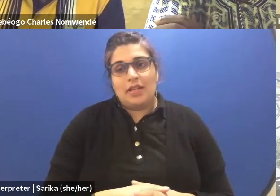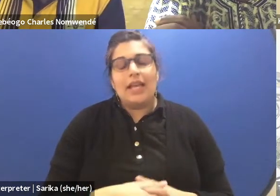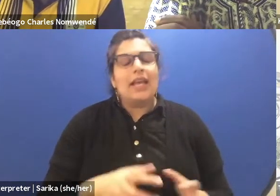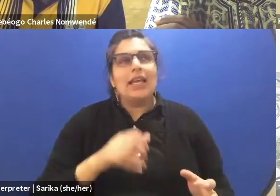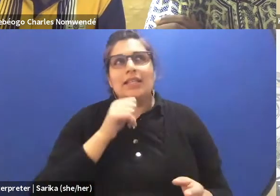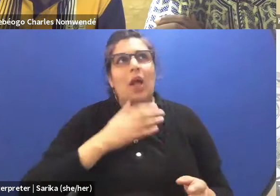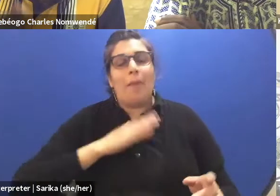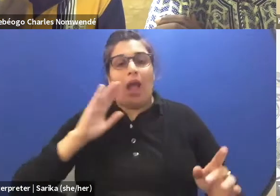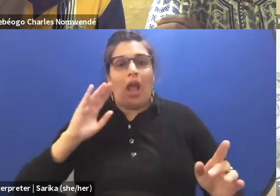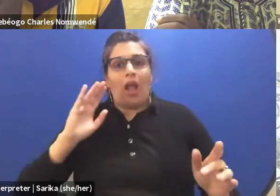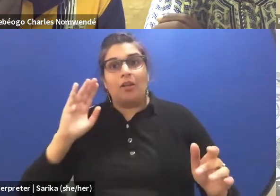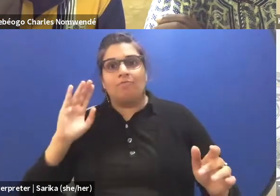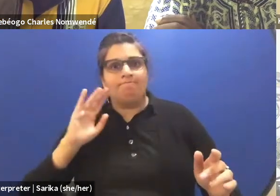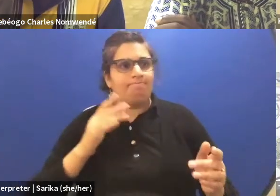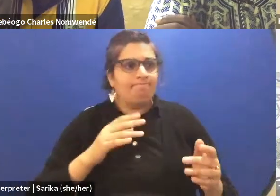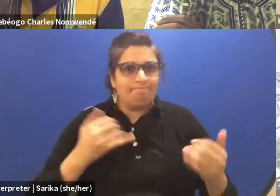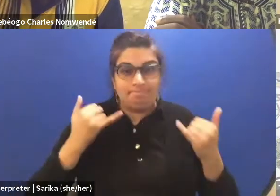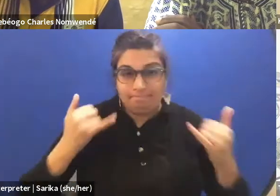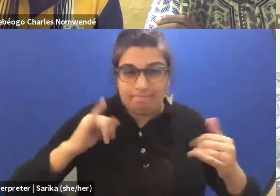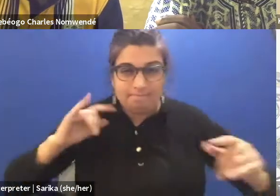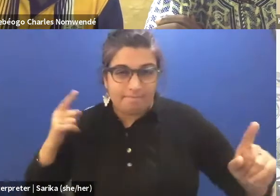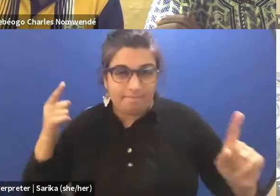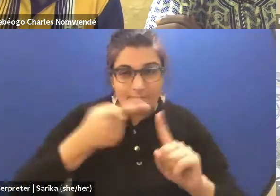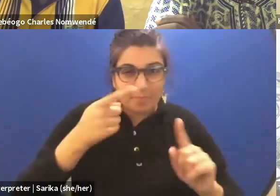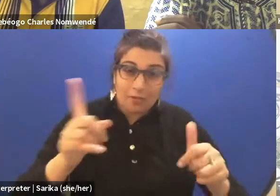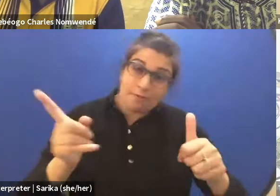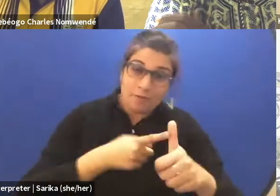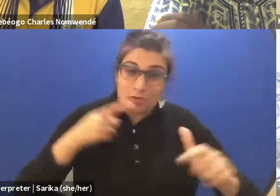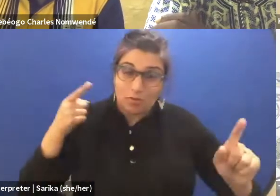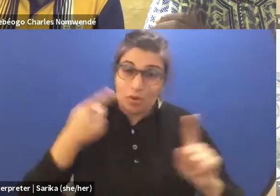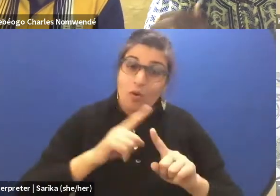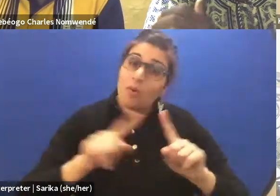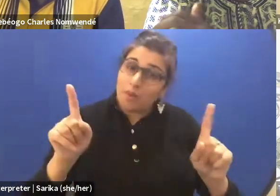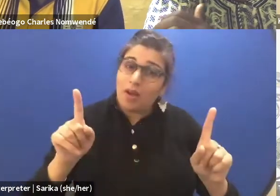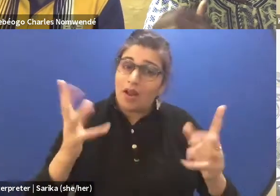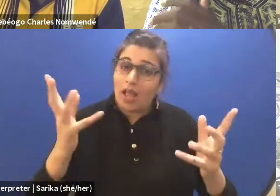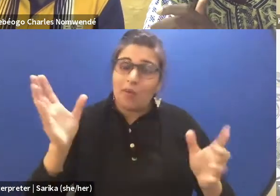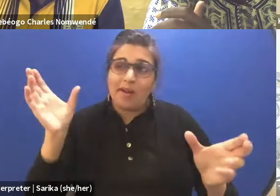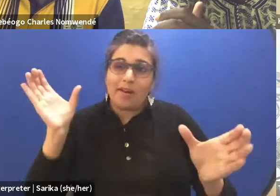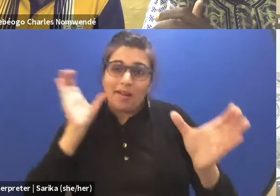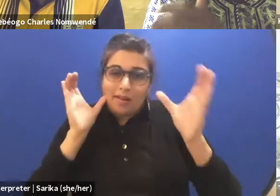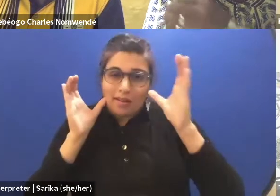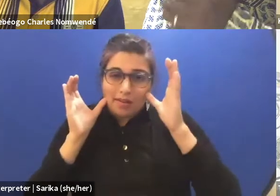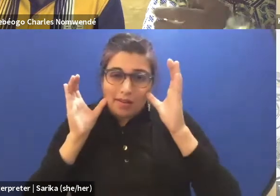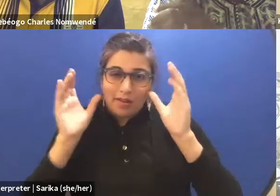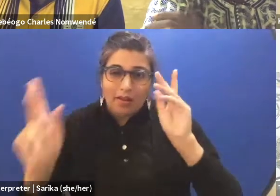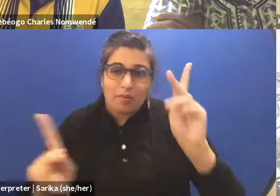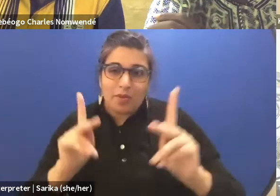(Charles speaking French) But I want to listen to these people by my sensibility.